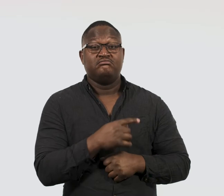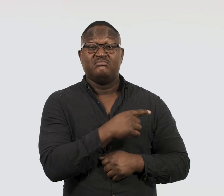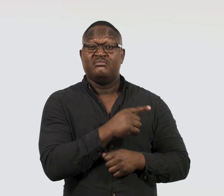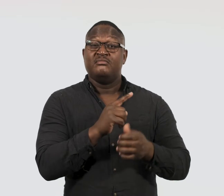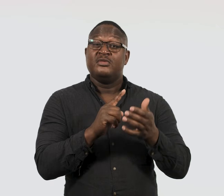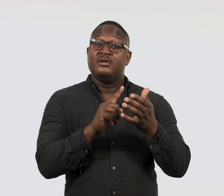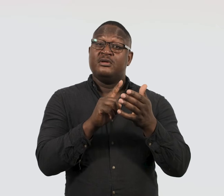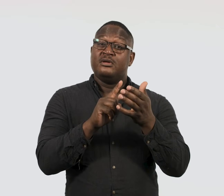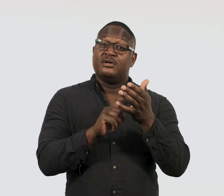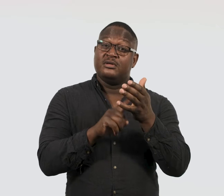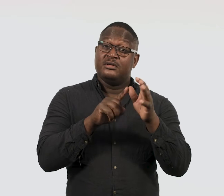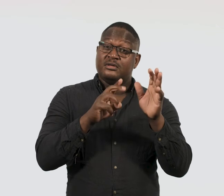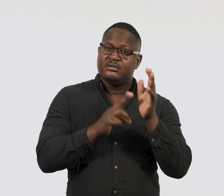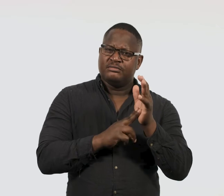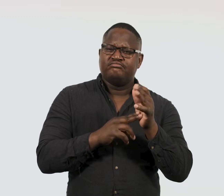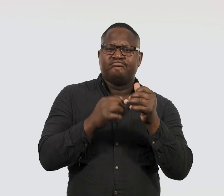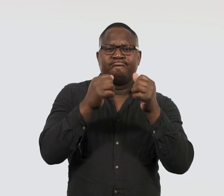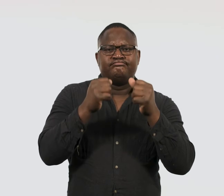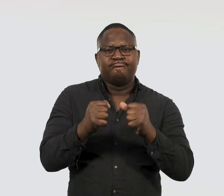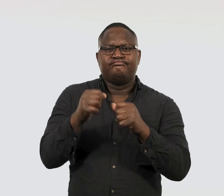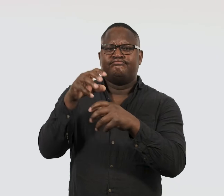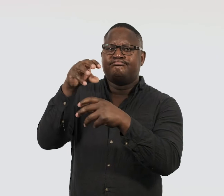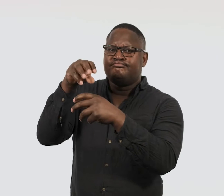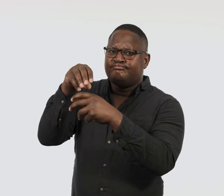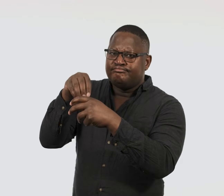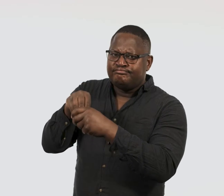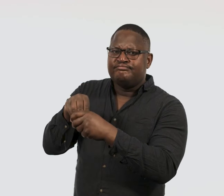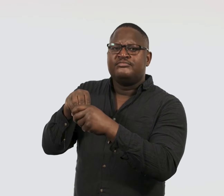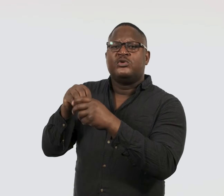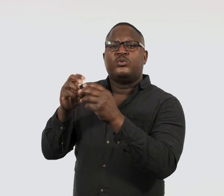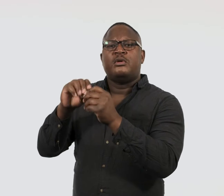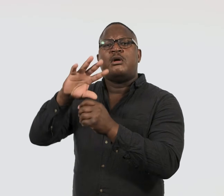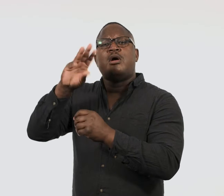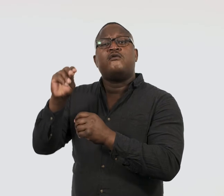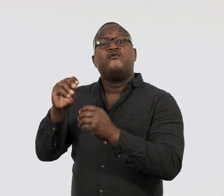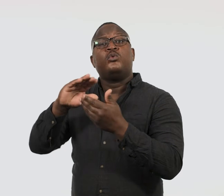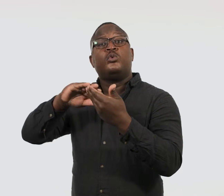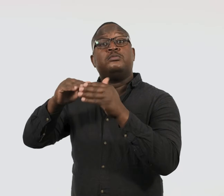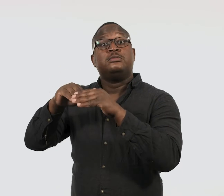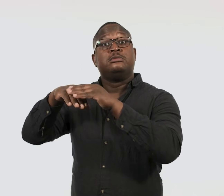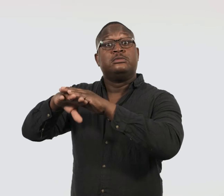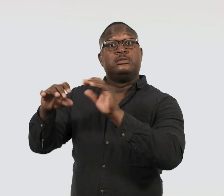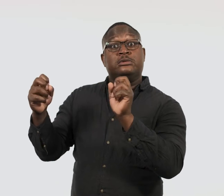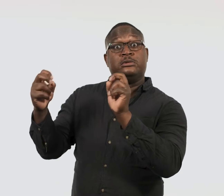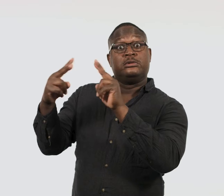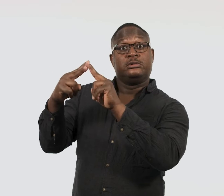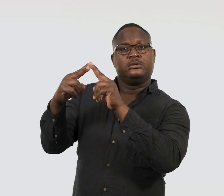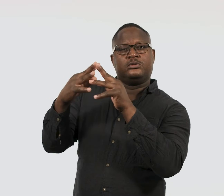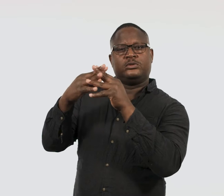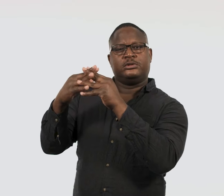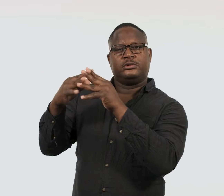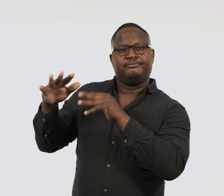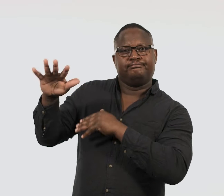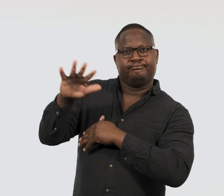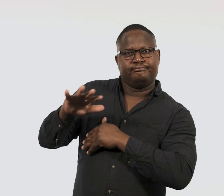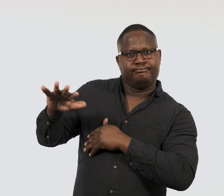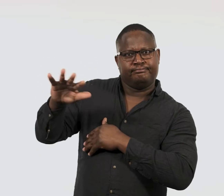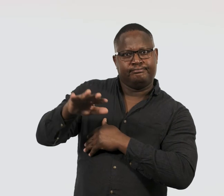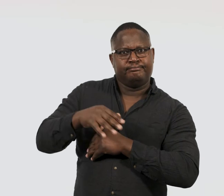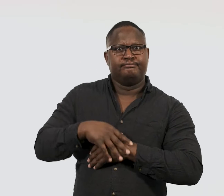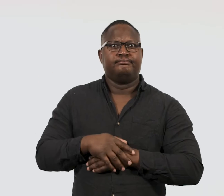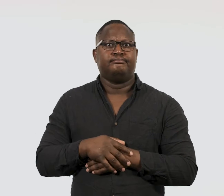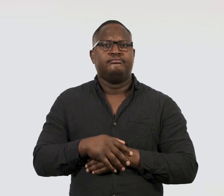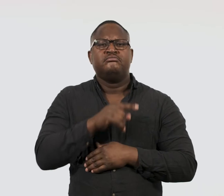Lynn is closely associated with the African community in Western Sydney,